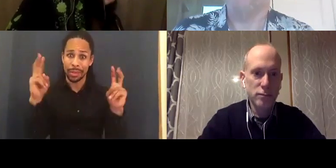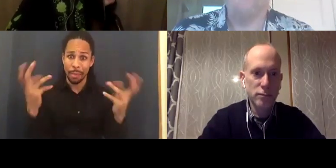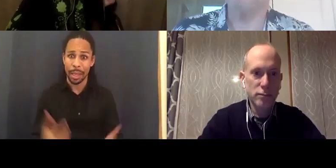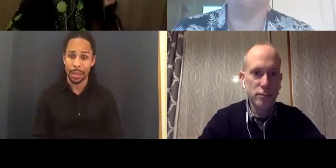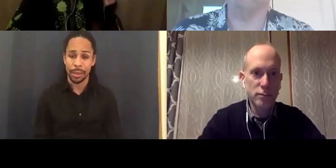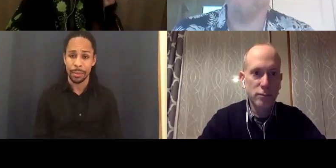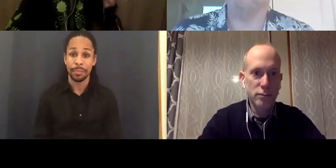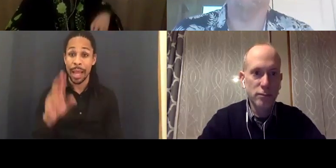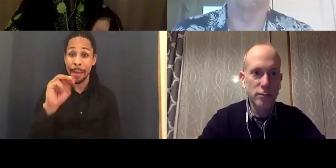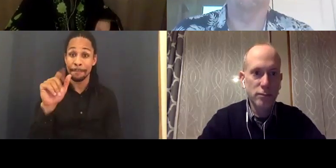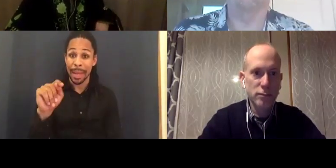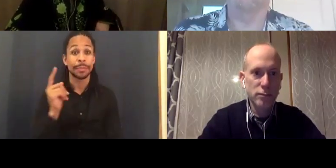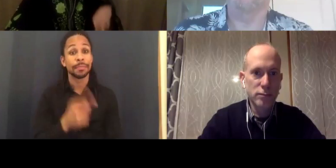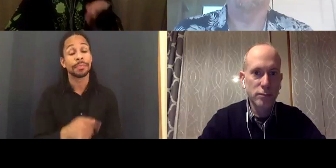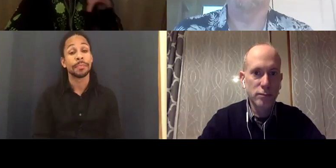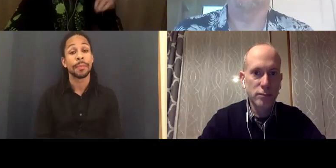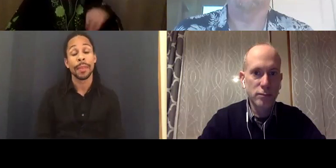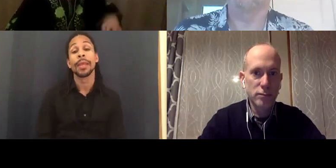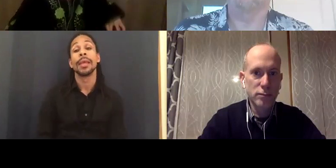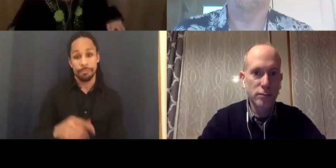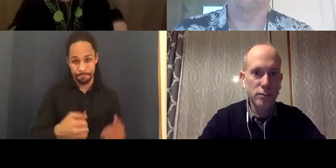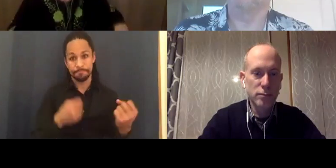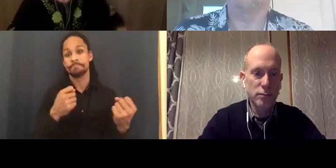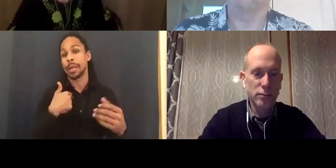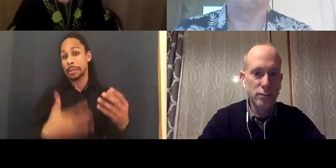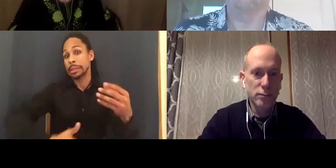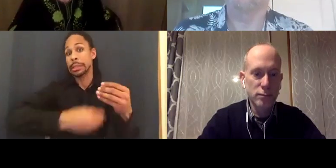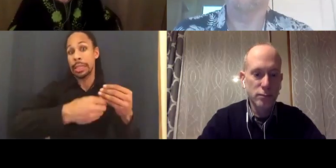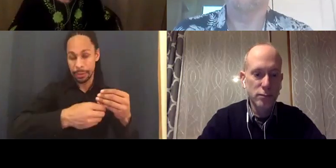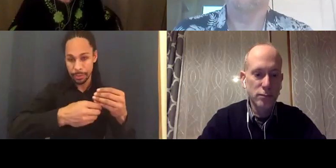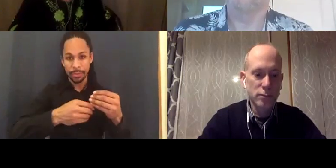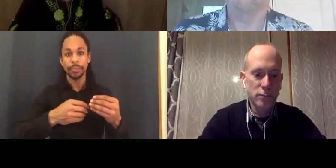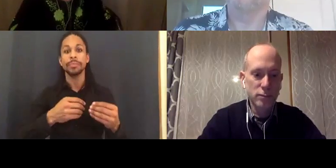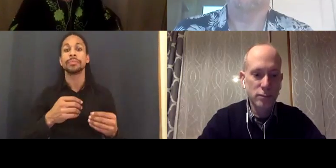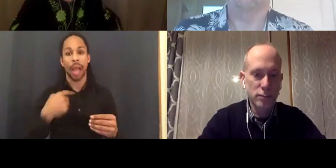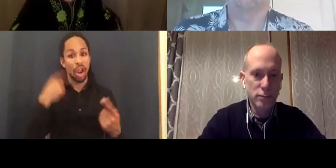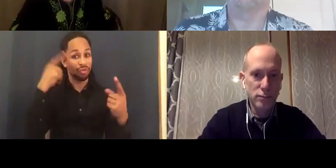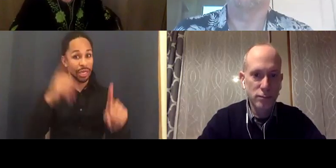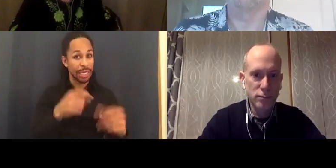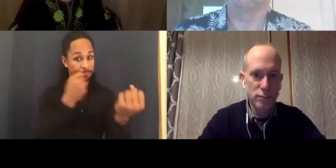I agree with what you guys just said but I also think code of the